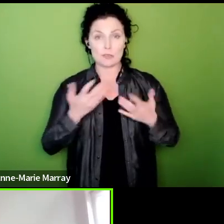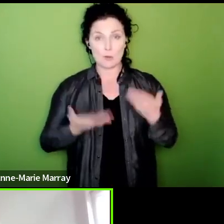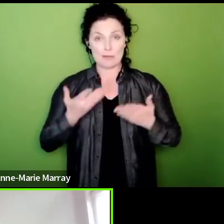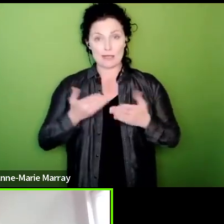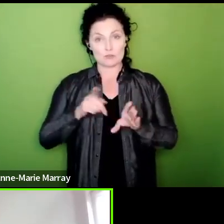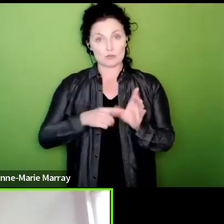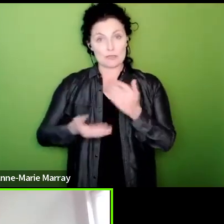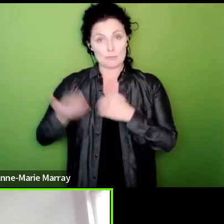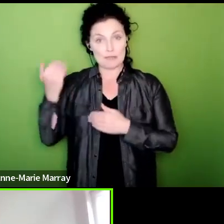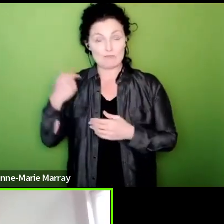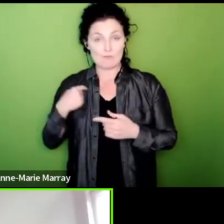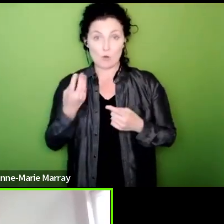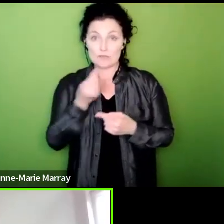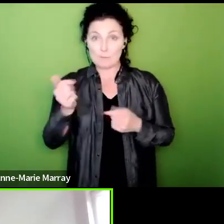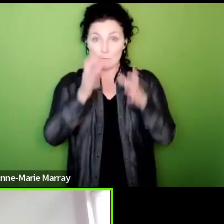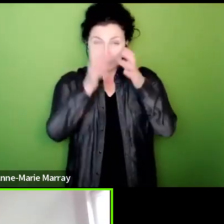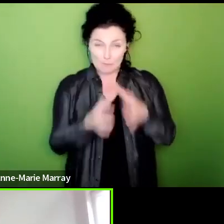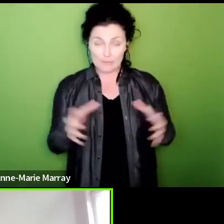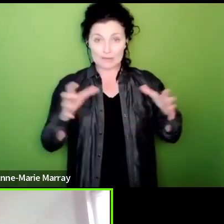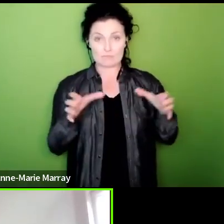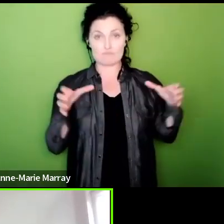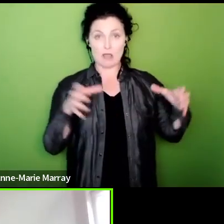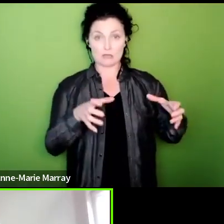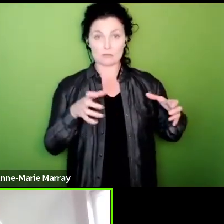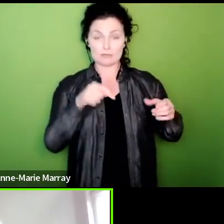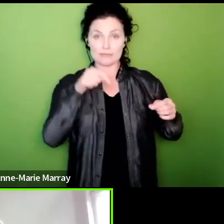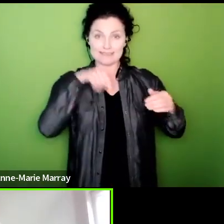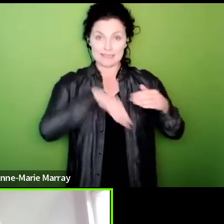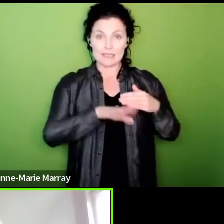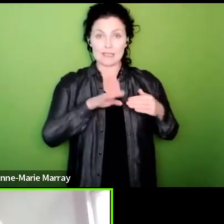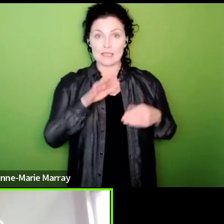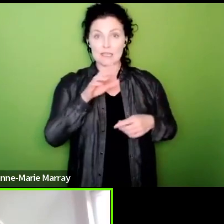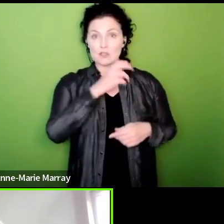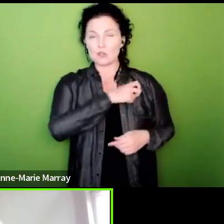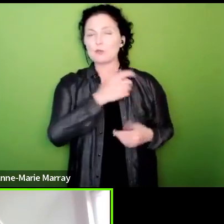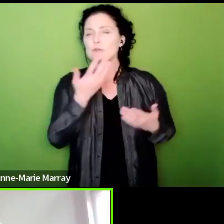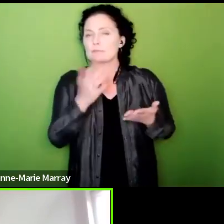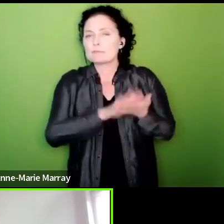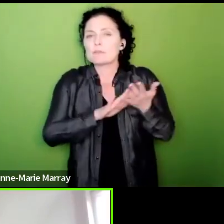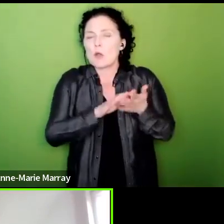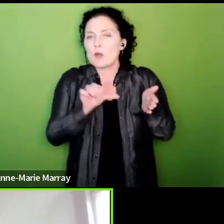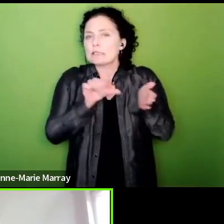of the biggest branches in the union so there's there's been some issues that are hard to get over